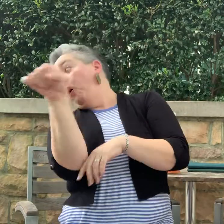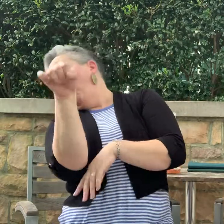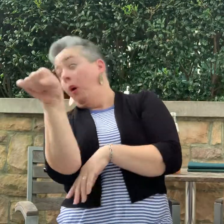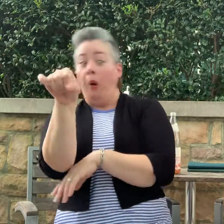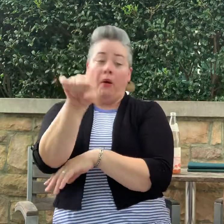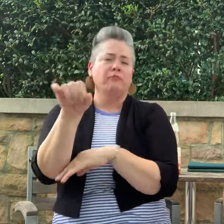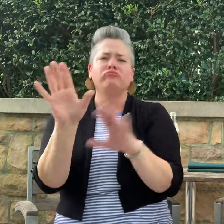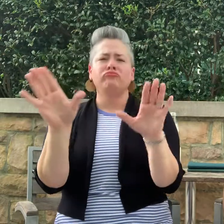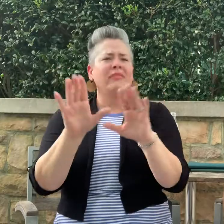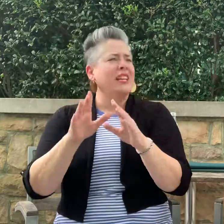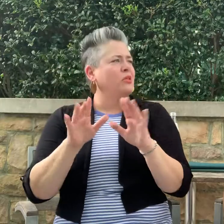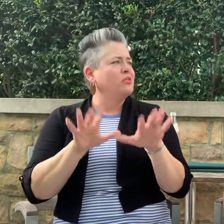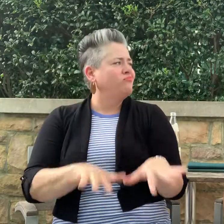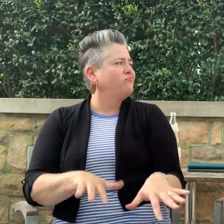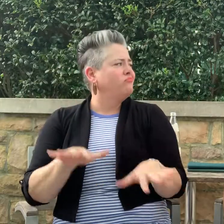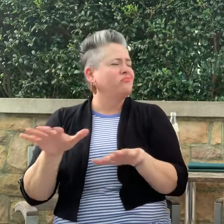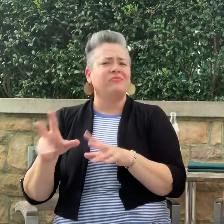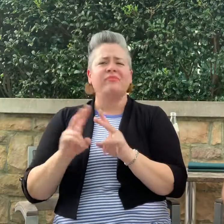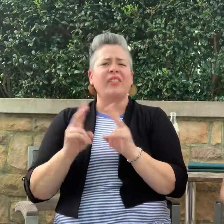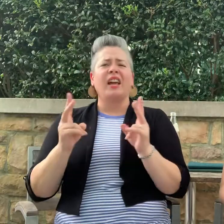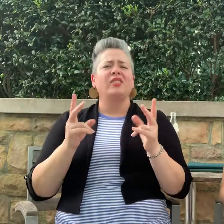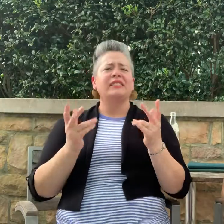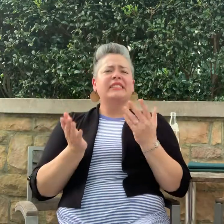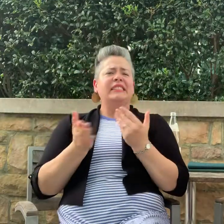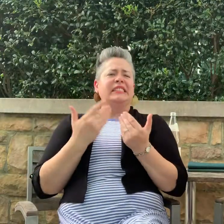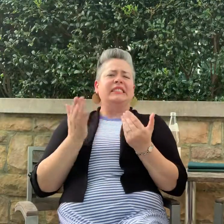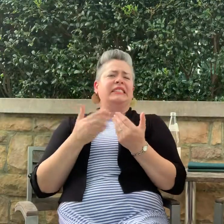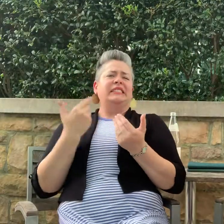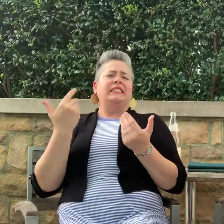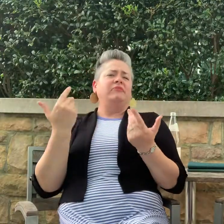mountain cliff drop offs. Easy drive.